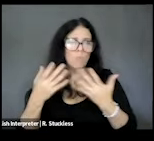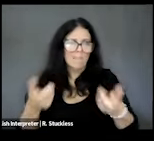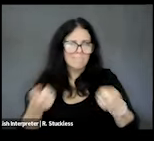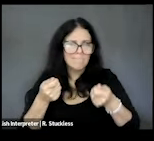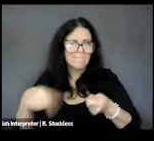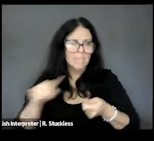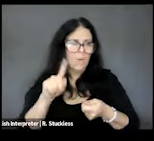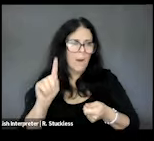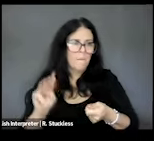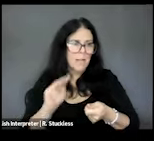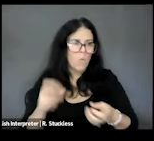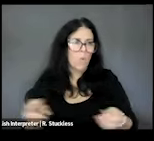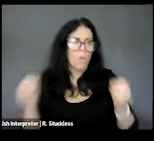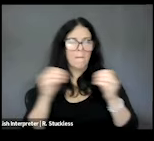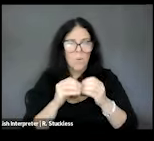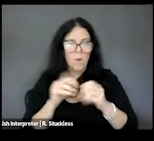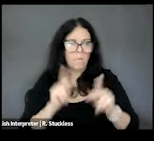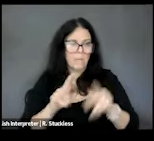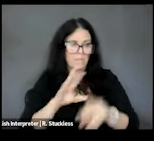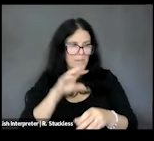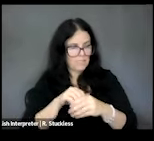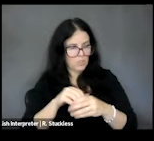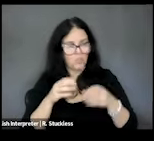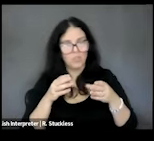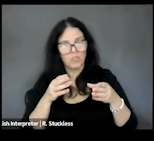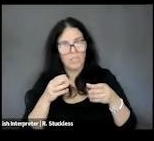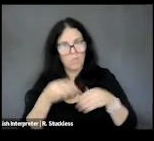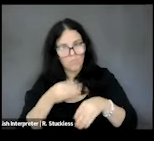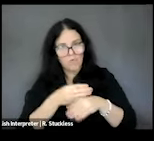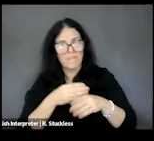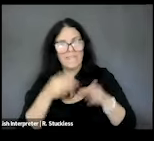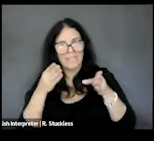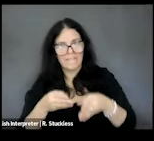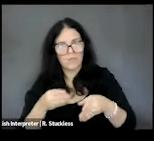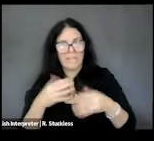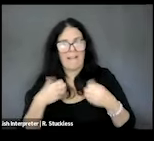research to improve individualized healthcare for all. We will be sharing more information